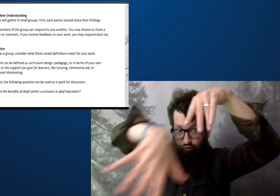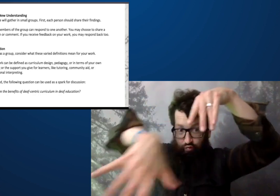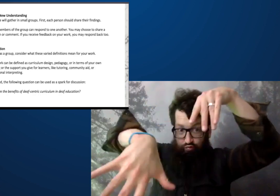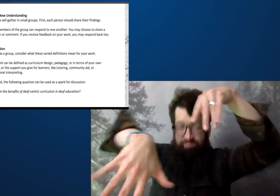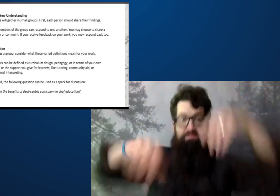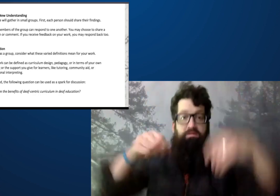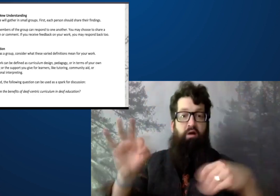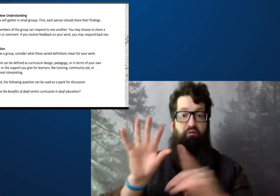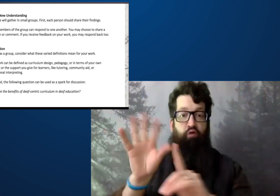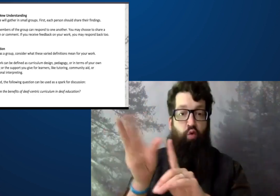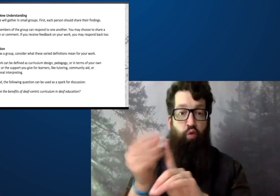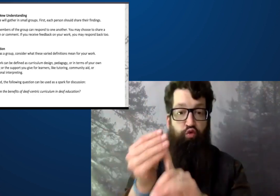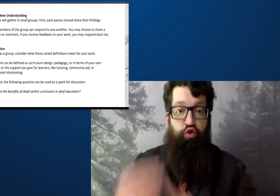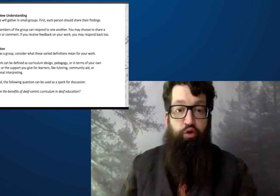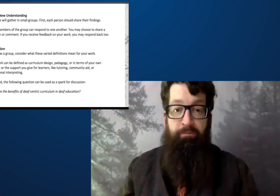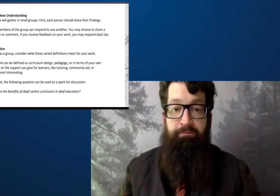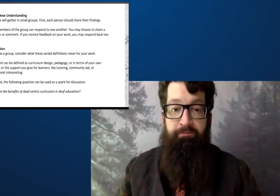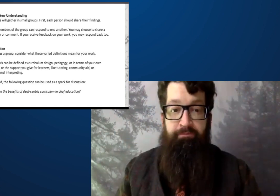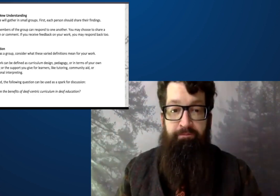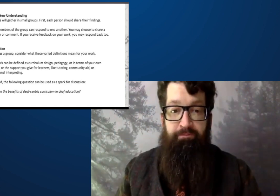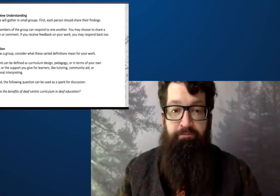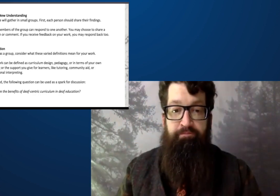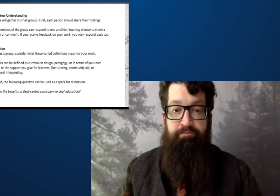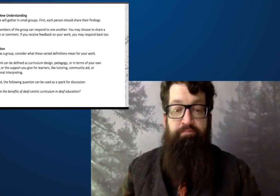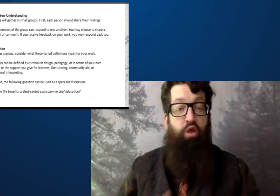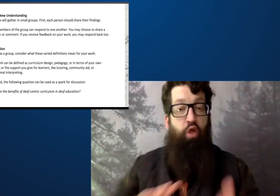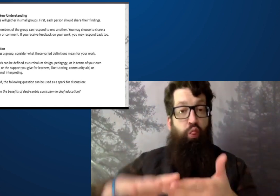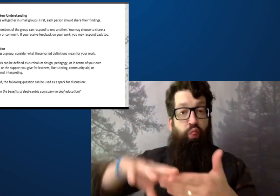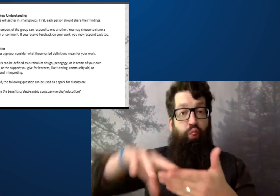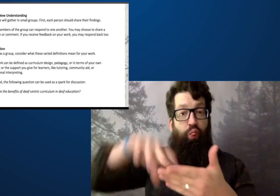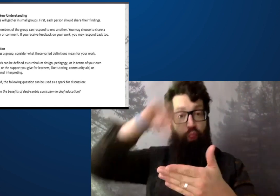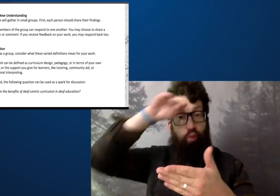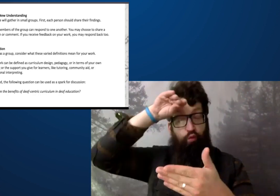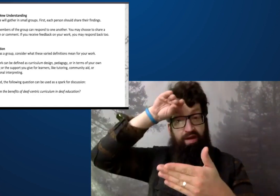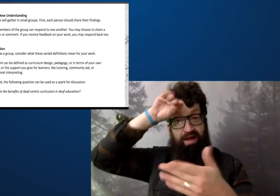the roots of culture or the root of culture